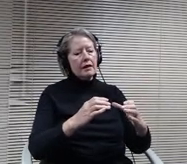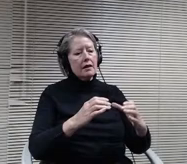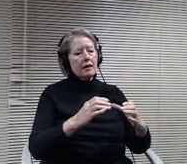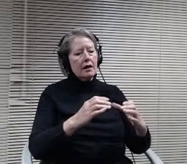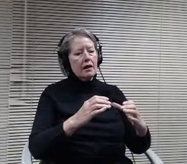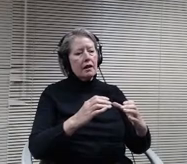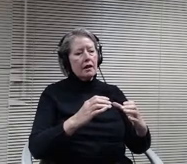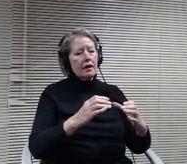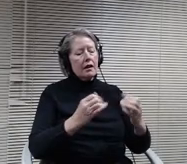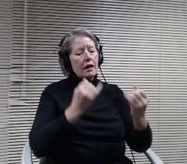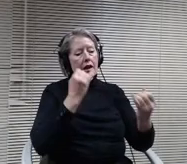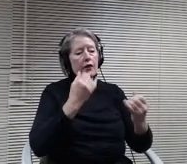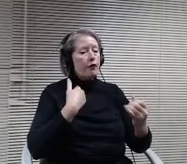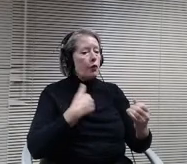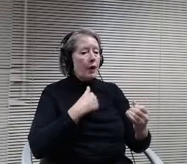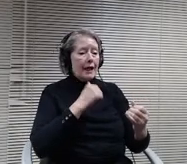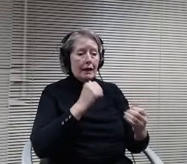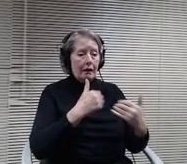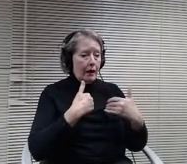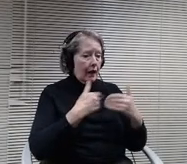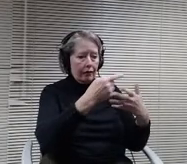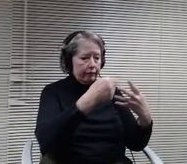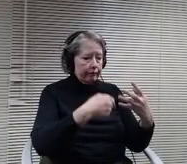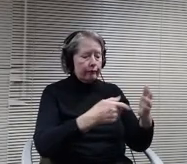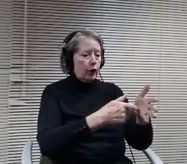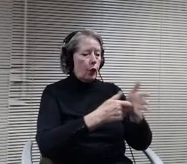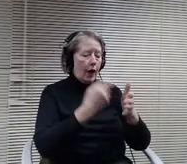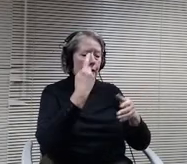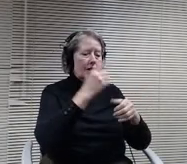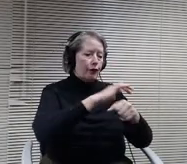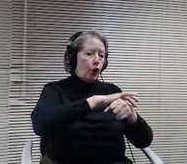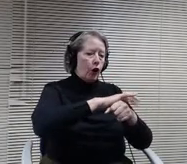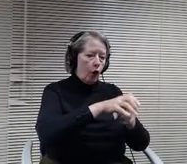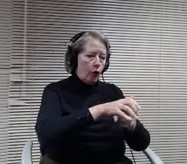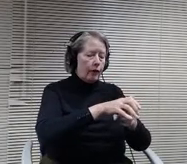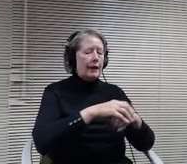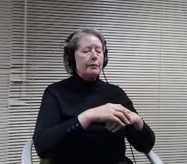not had the requirements to deal with the pandemic, and then of